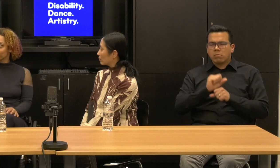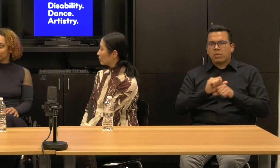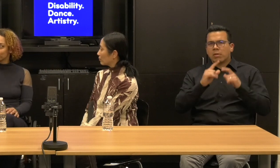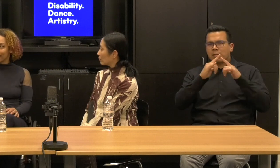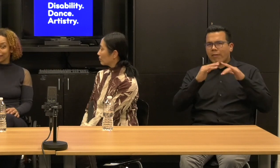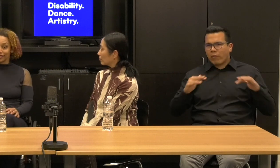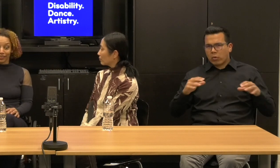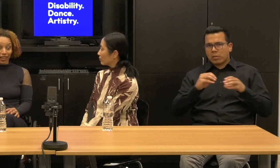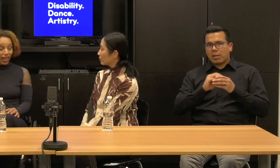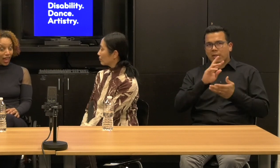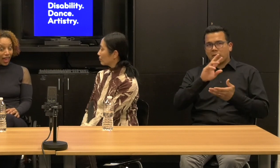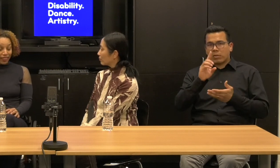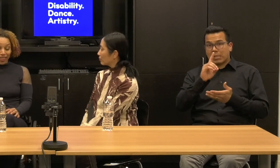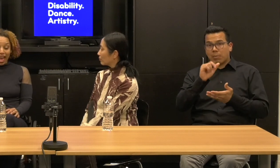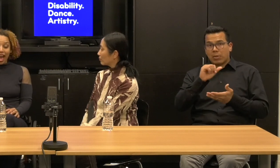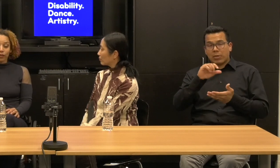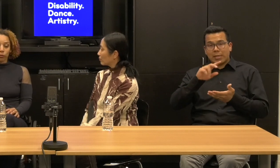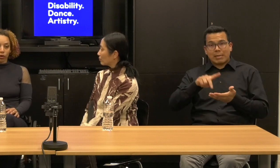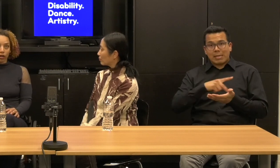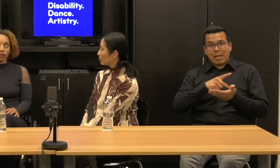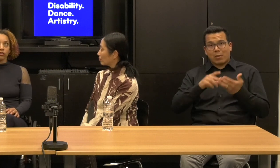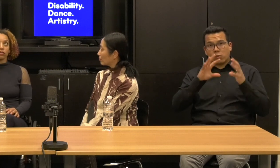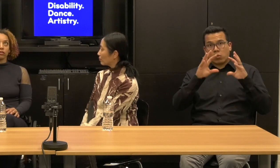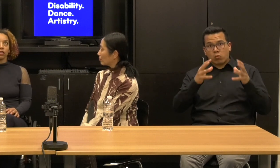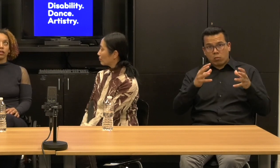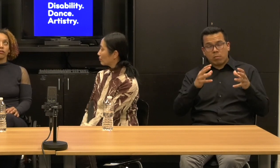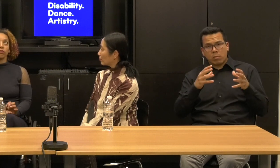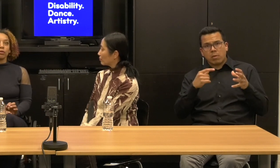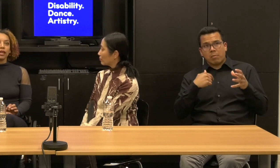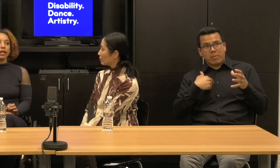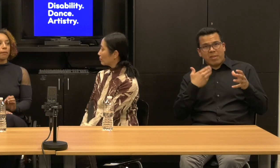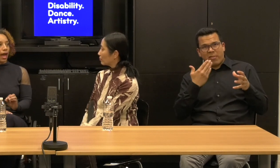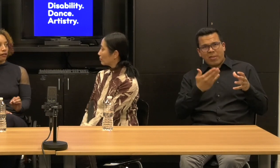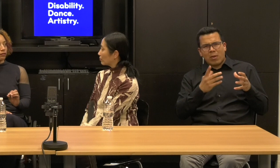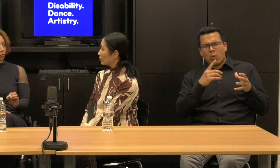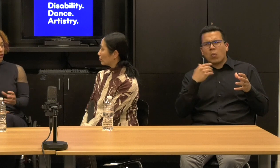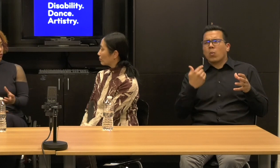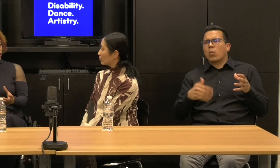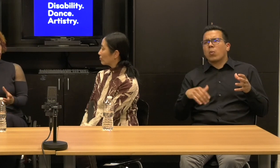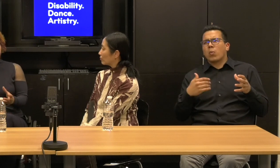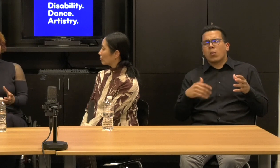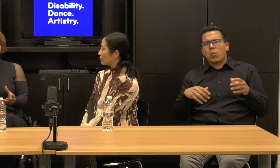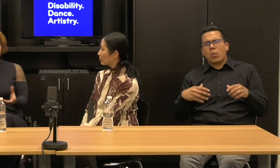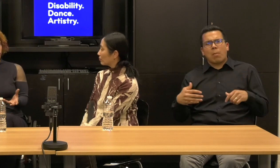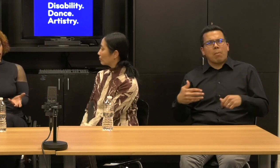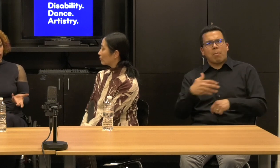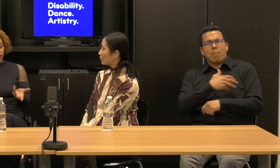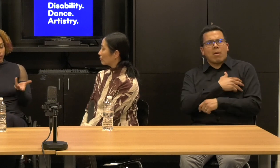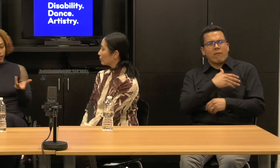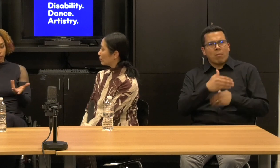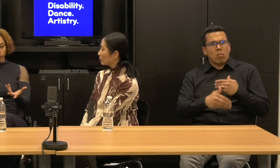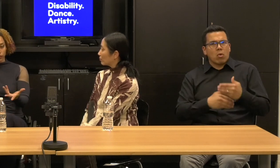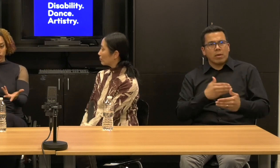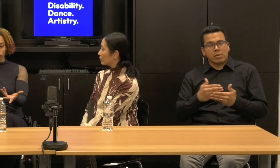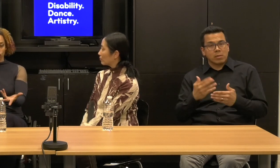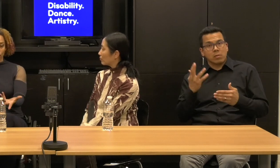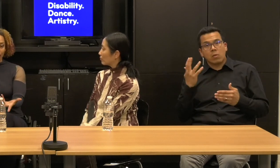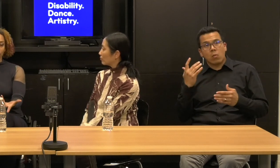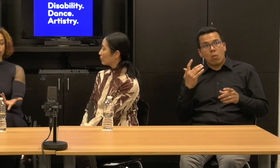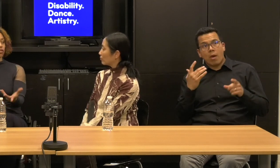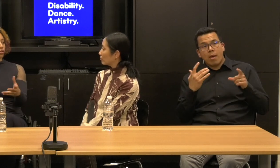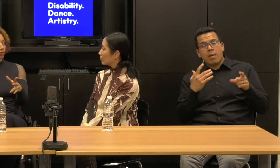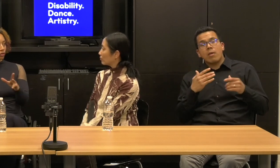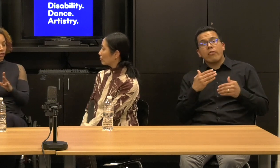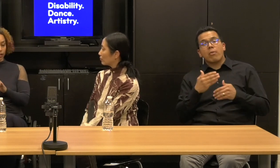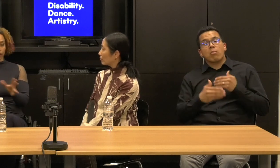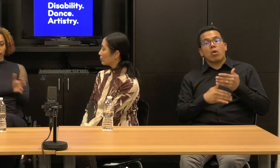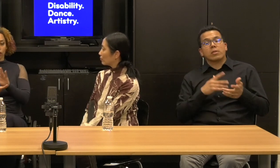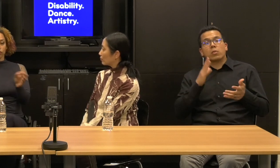group and that was a really powerful process because the process changed according, not